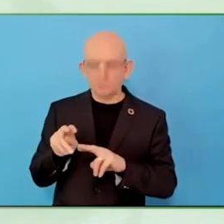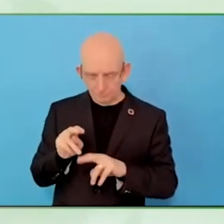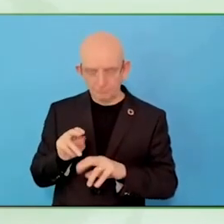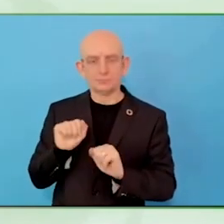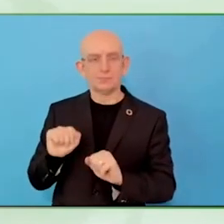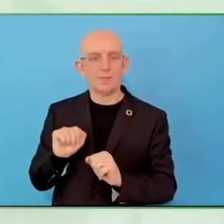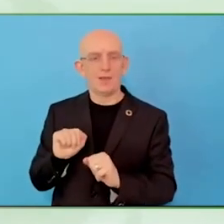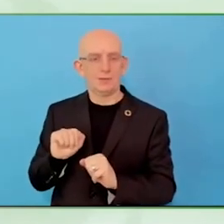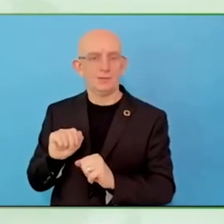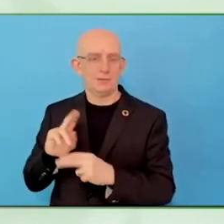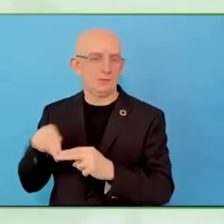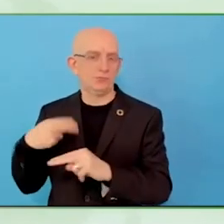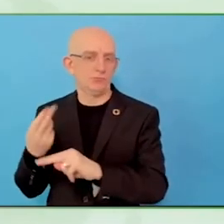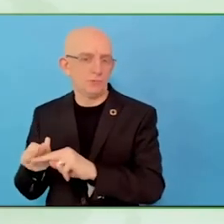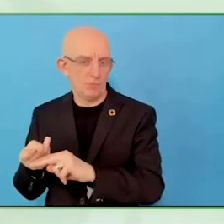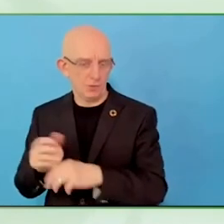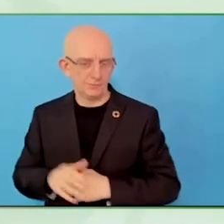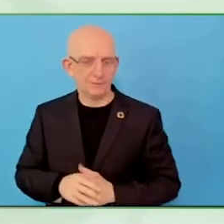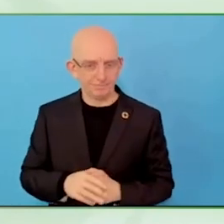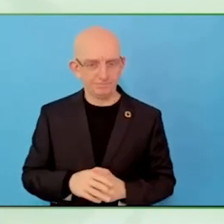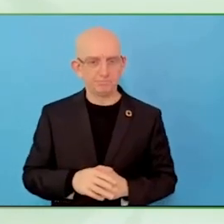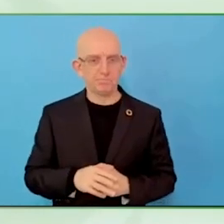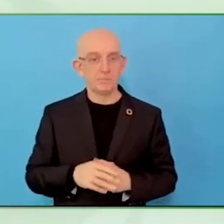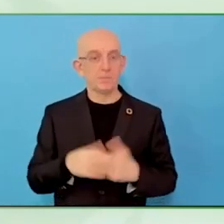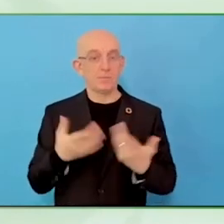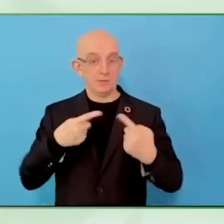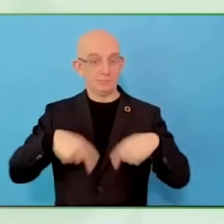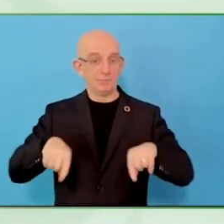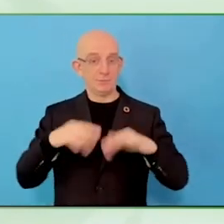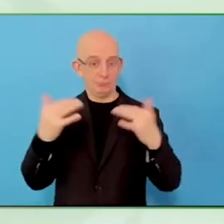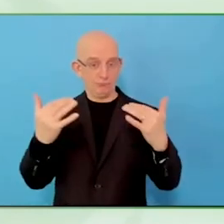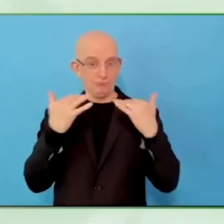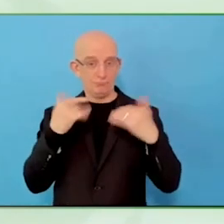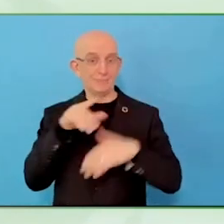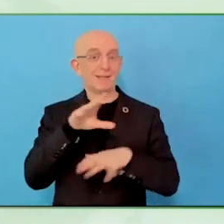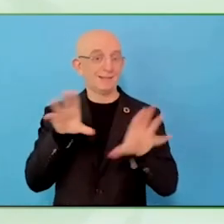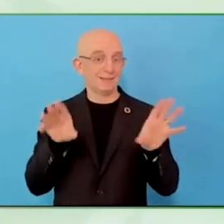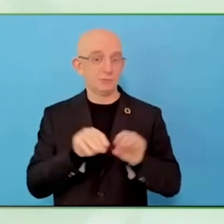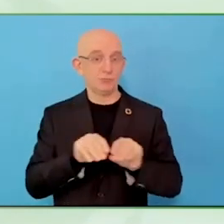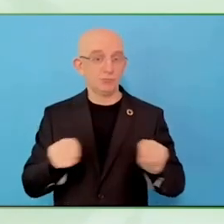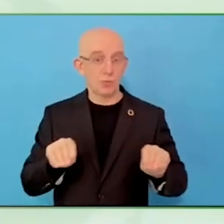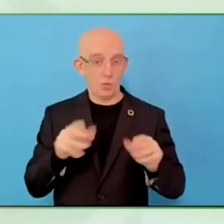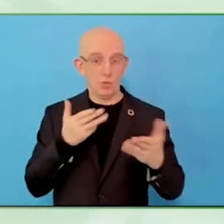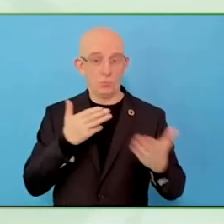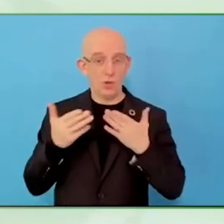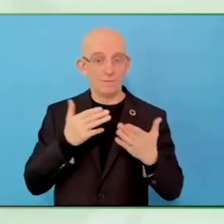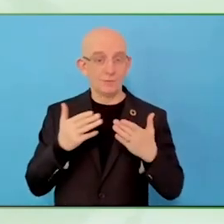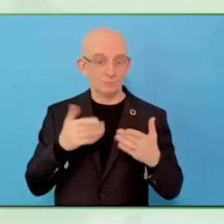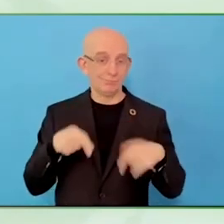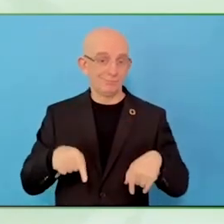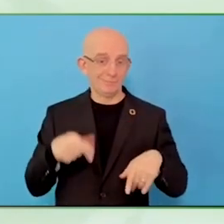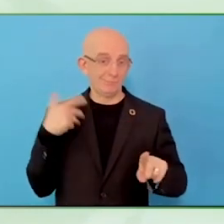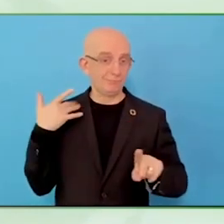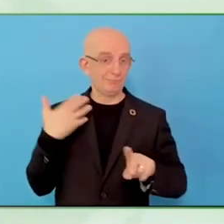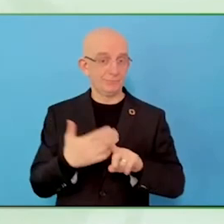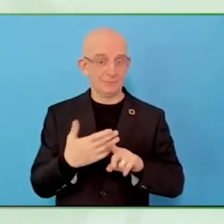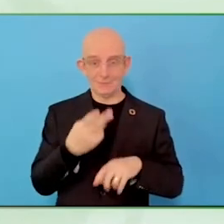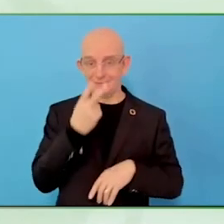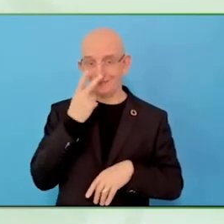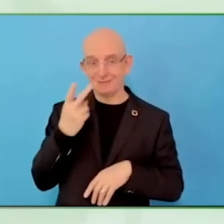For people who could not tune in, maybe you could tell us about how do we get more information about Enosh, your program.